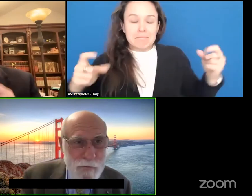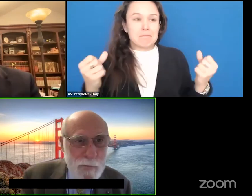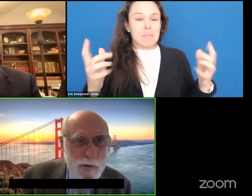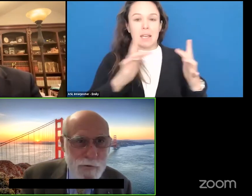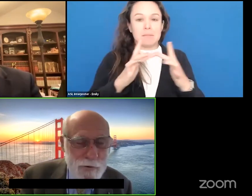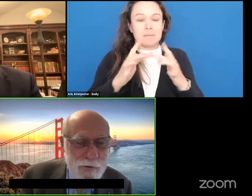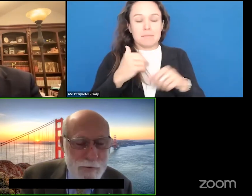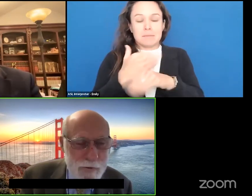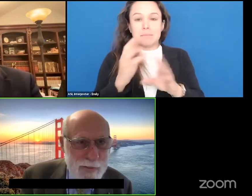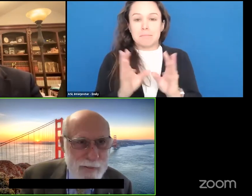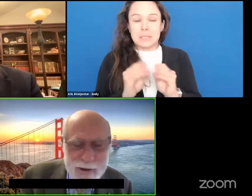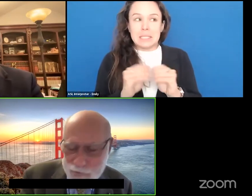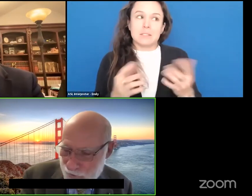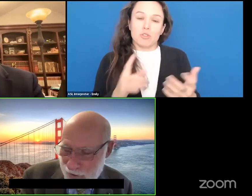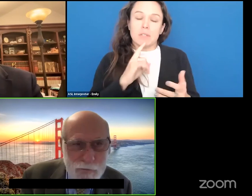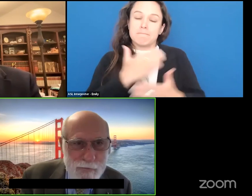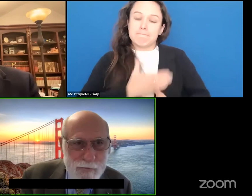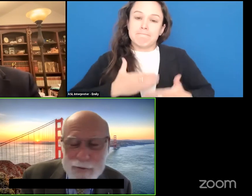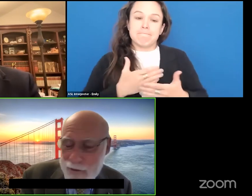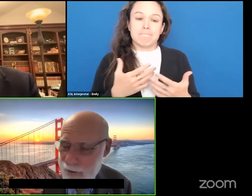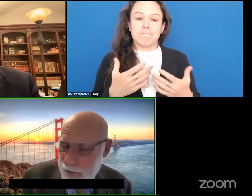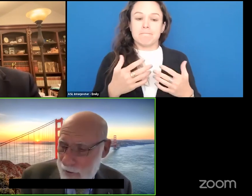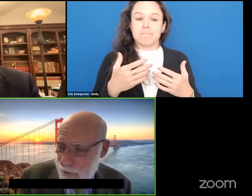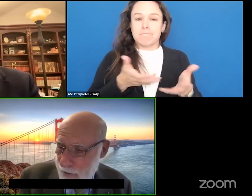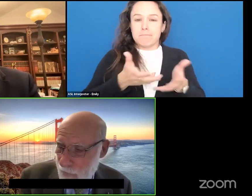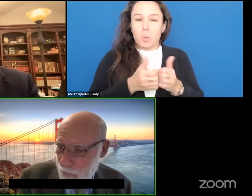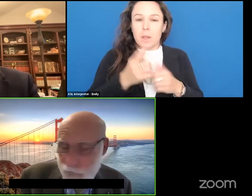It's a real pleasure to spend the next two days with everyone.